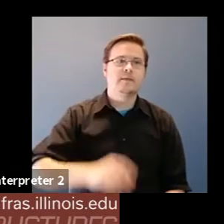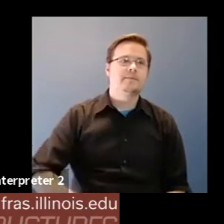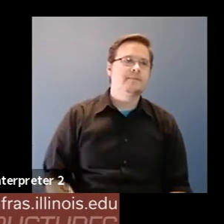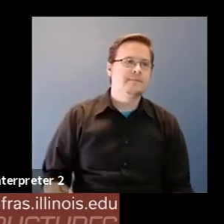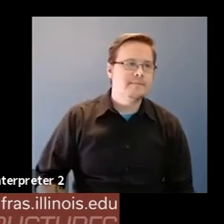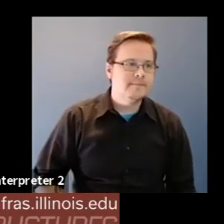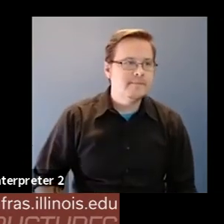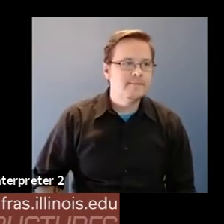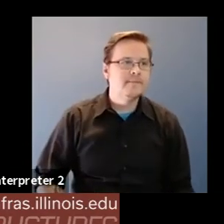Karrie Karahalios: So.